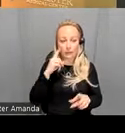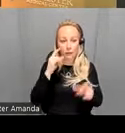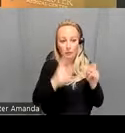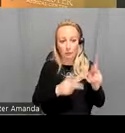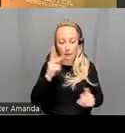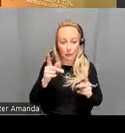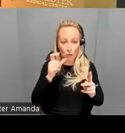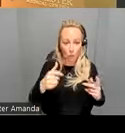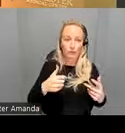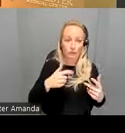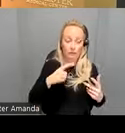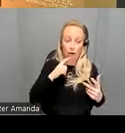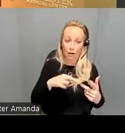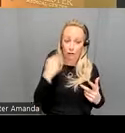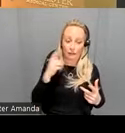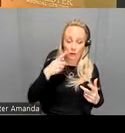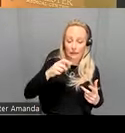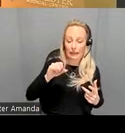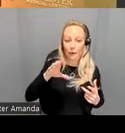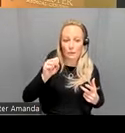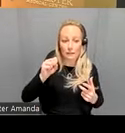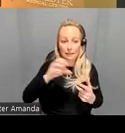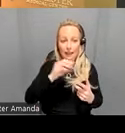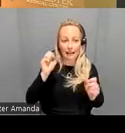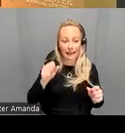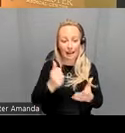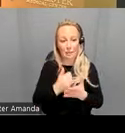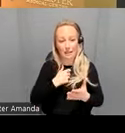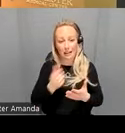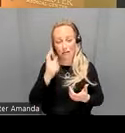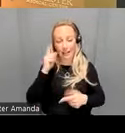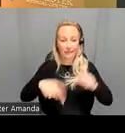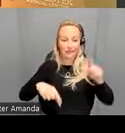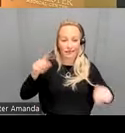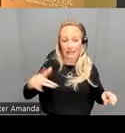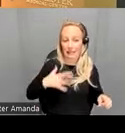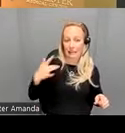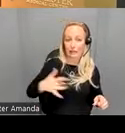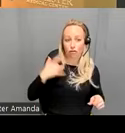psychosis and it could also help us understand the variety of sensory and motor impairments that are